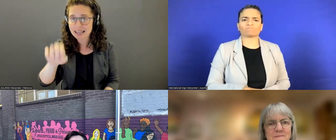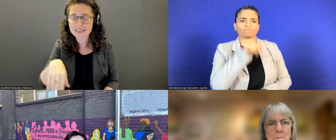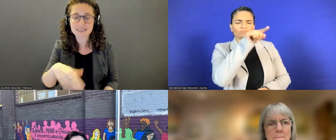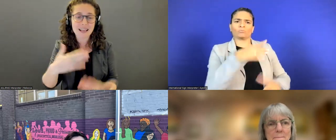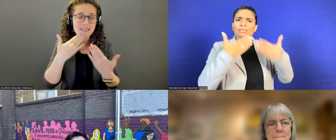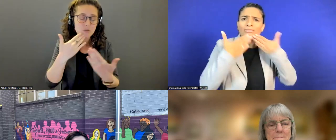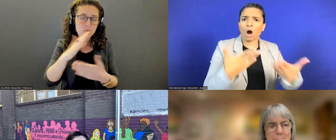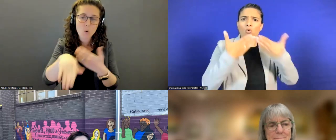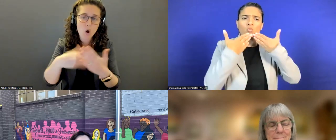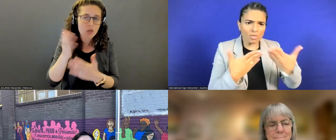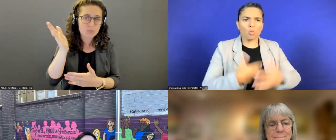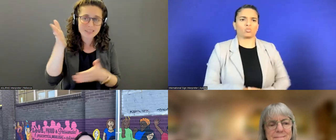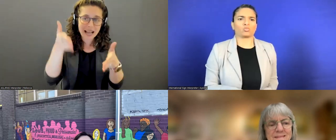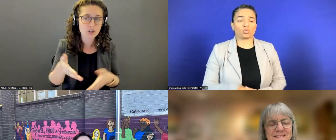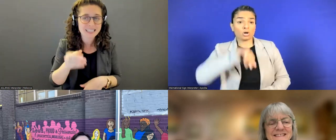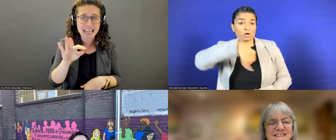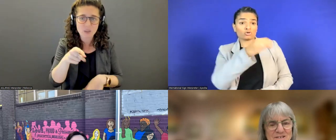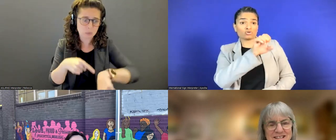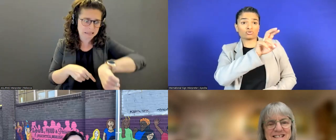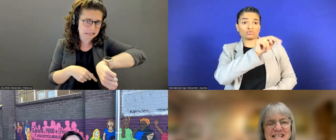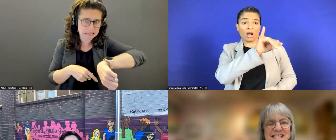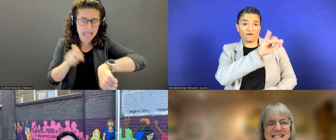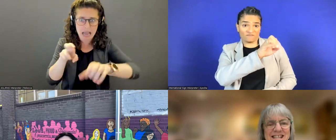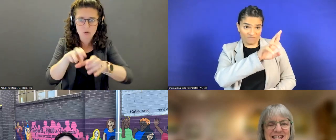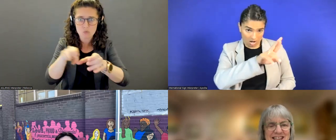In case you have to jump off sooner, as well.